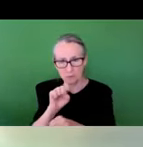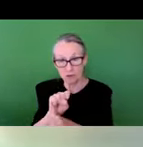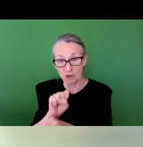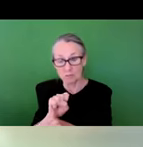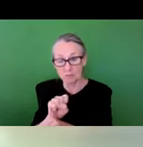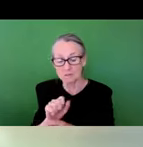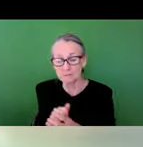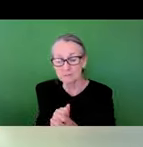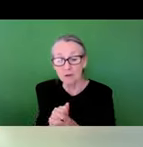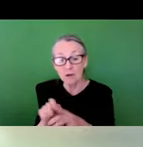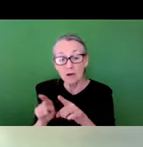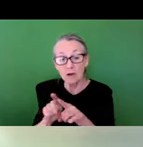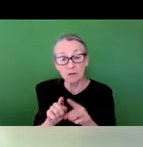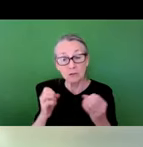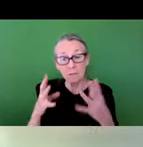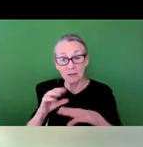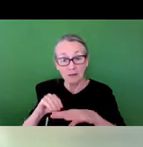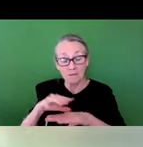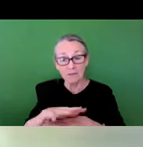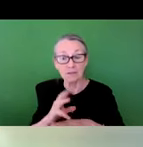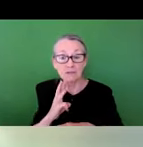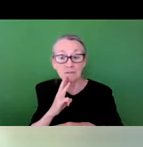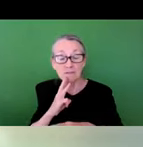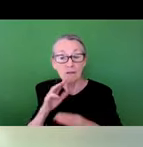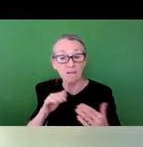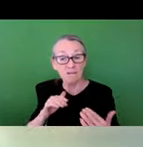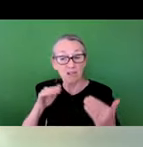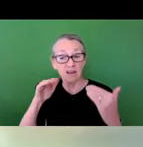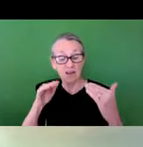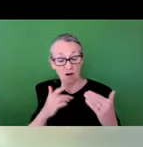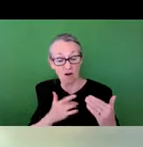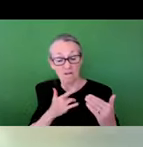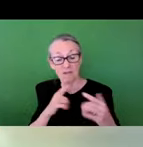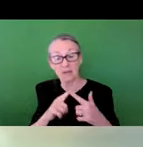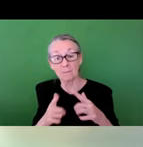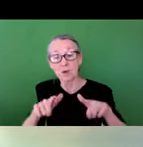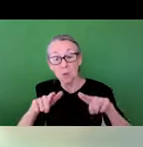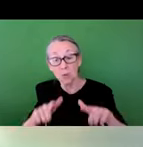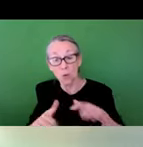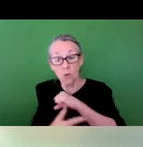Furthermore, many effects of flooding are felt disproportionately among low wealth, communities and communities of color.